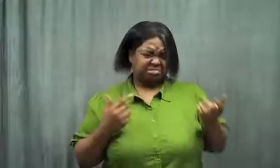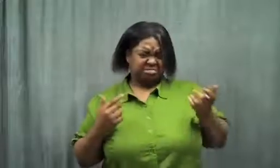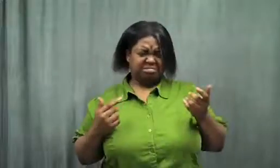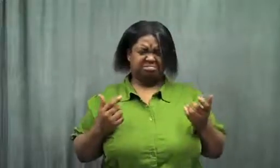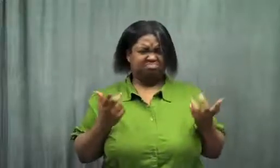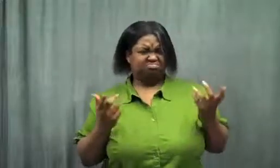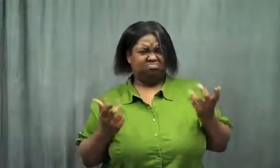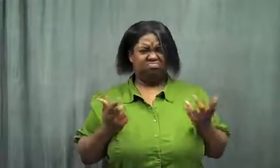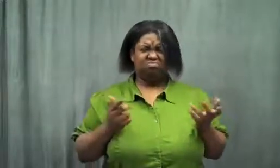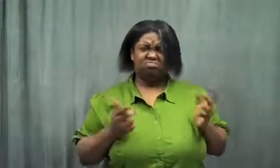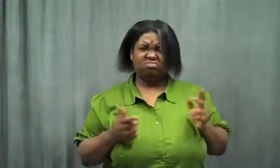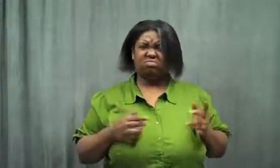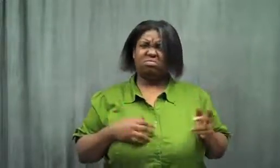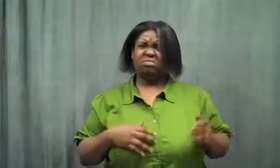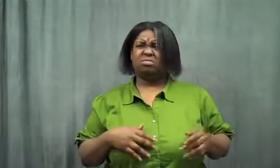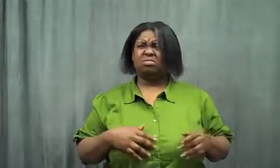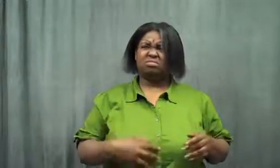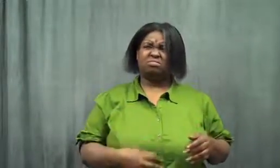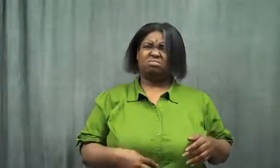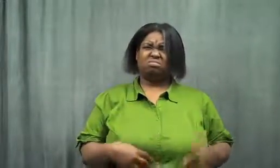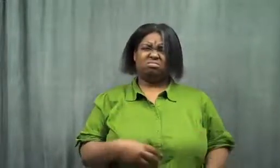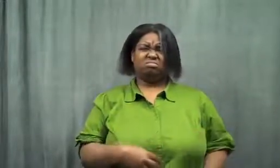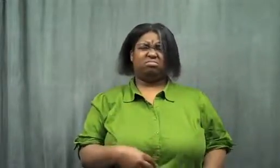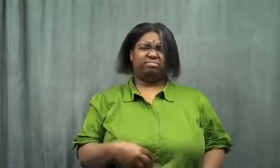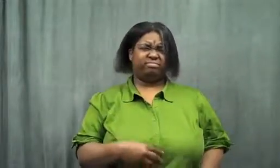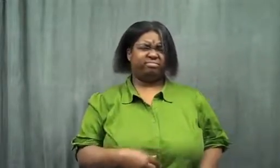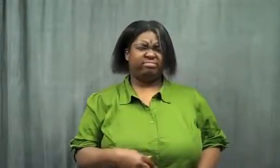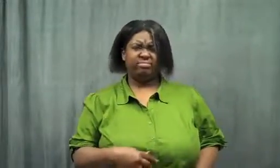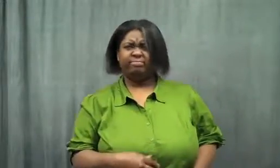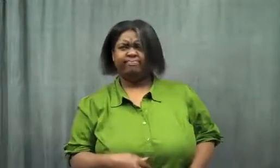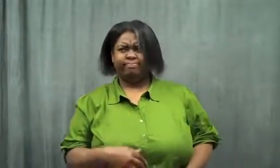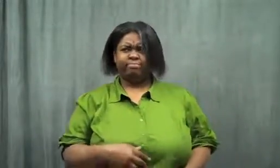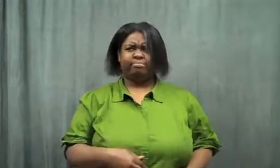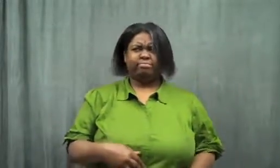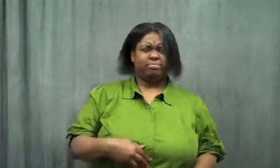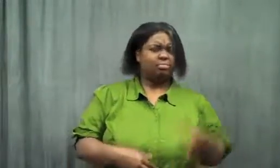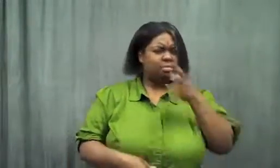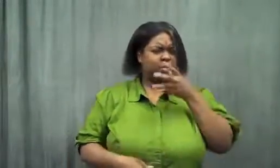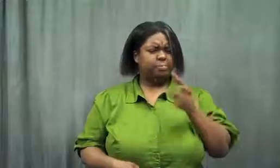My stomach started rumbling.